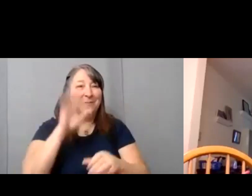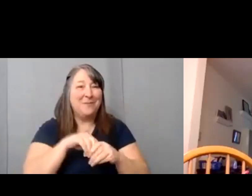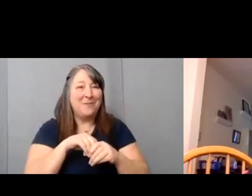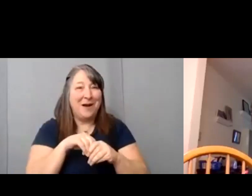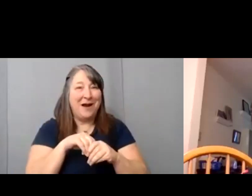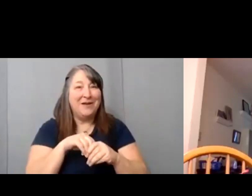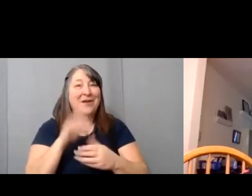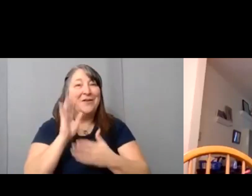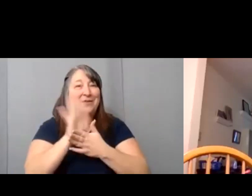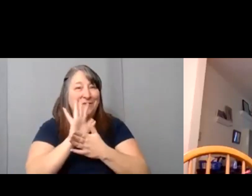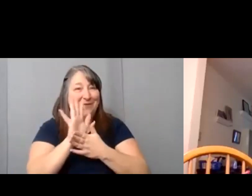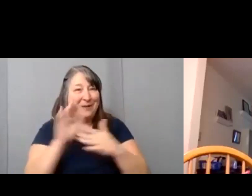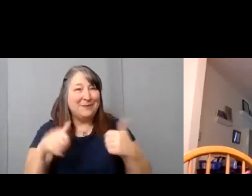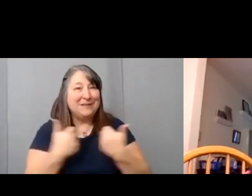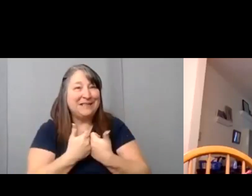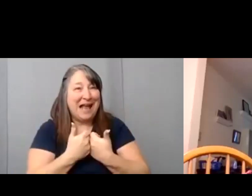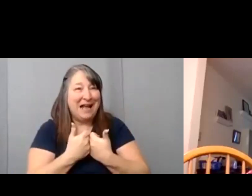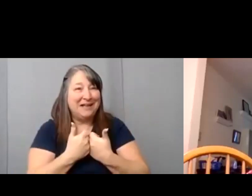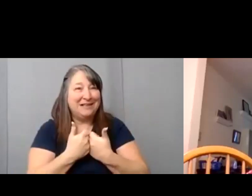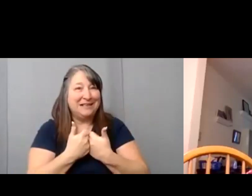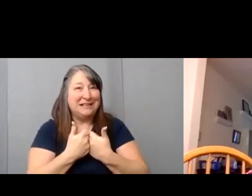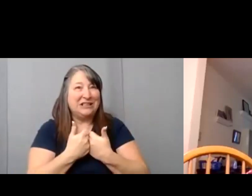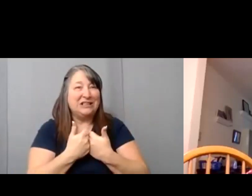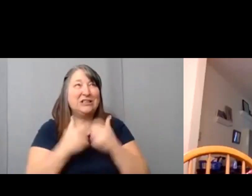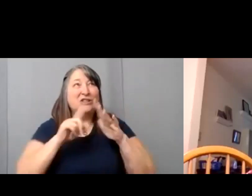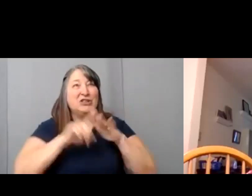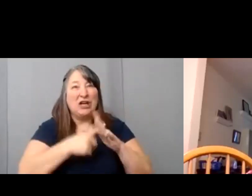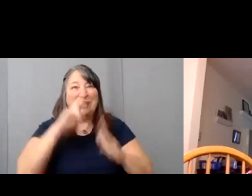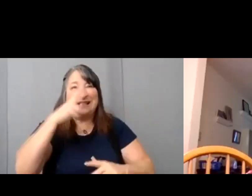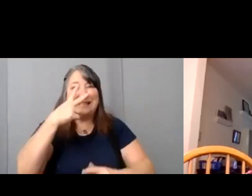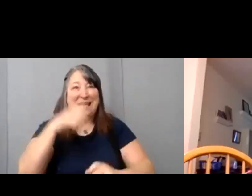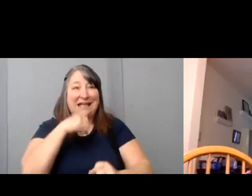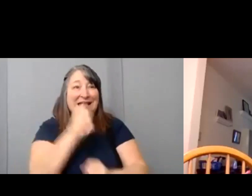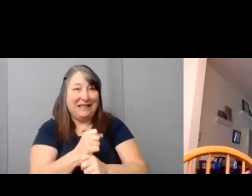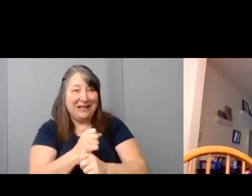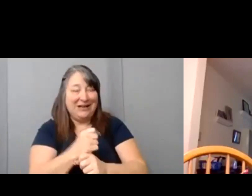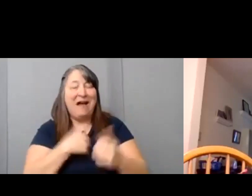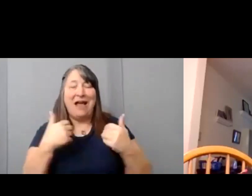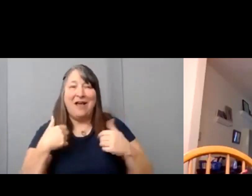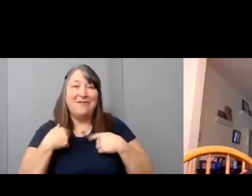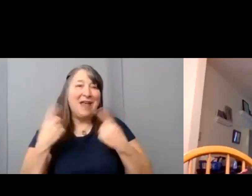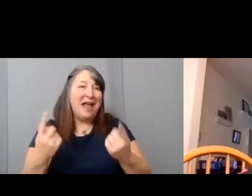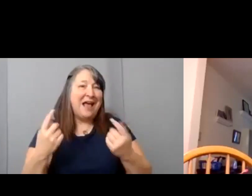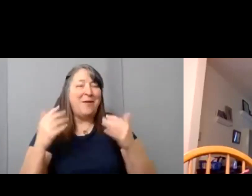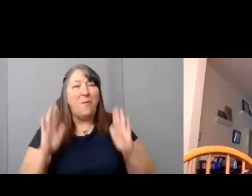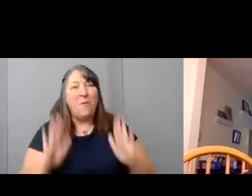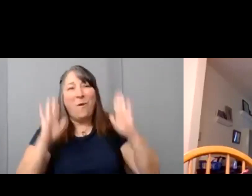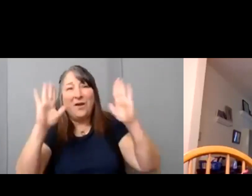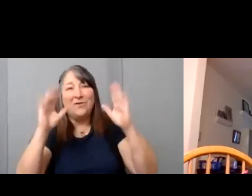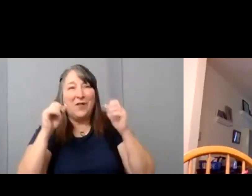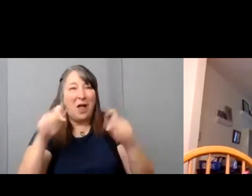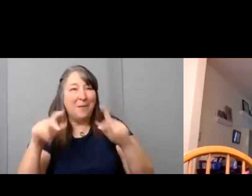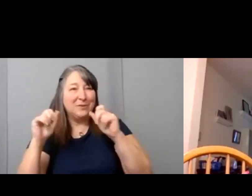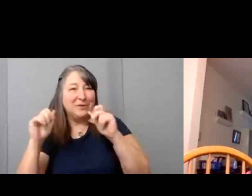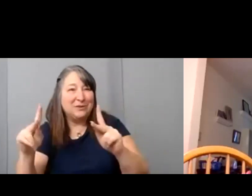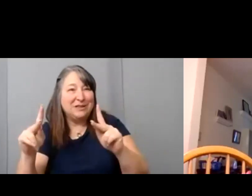and you don't do it it's the same answer. So just try. That's all you can do to give it a try.